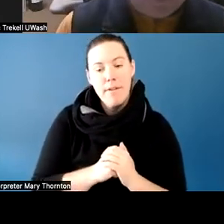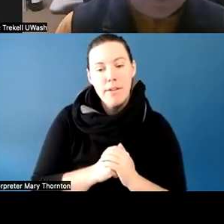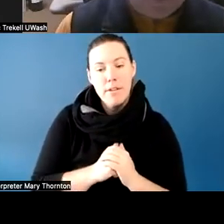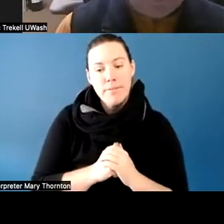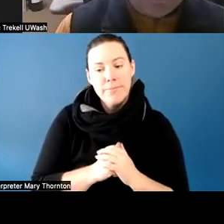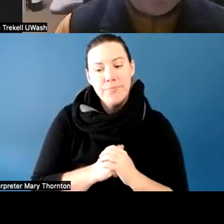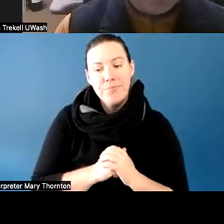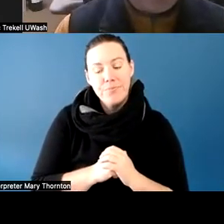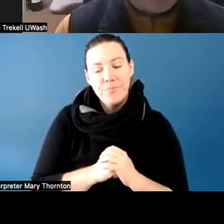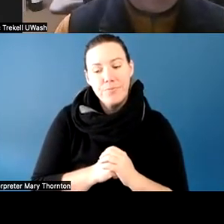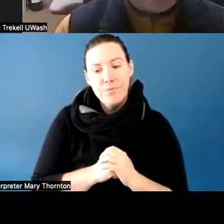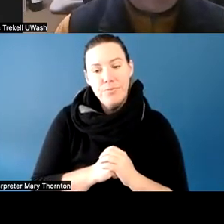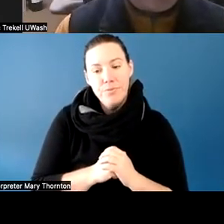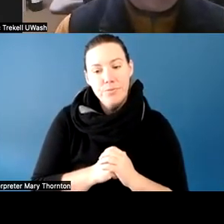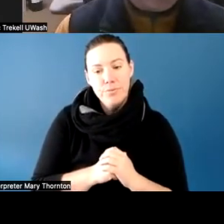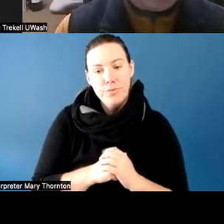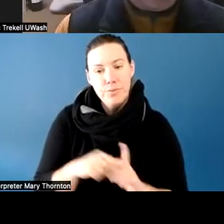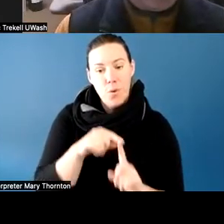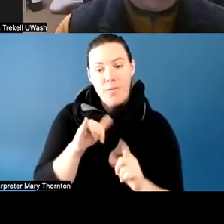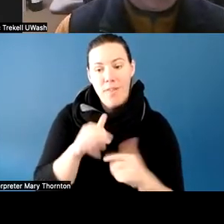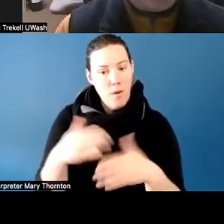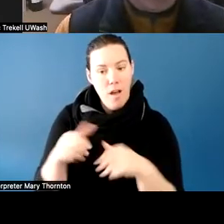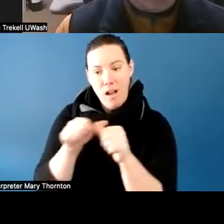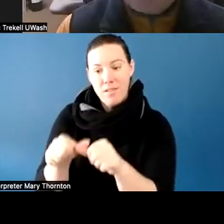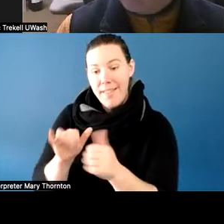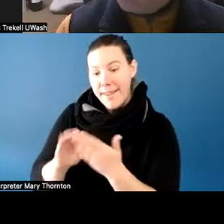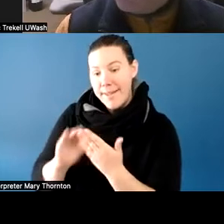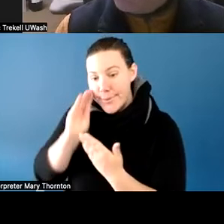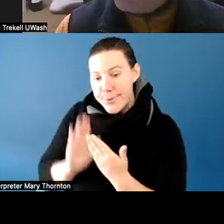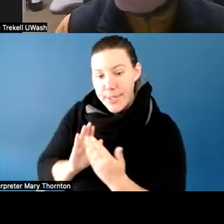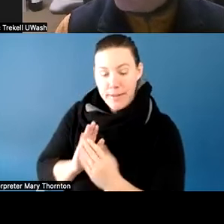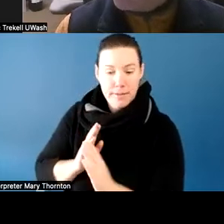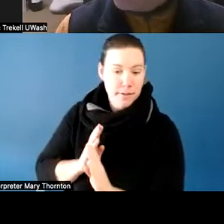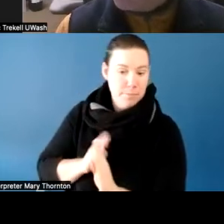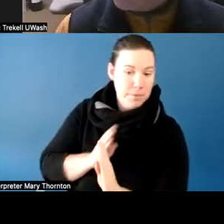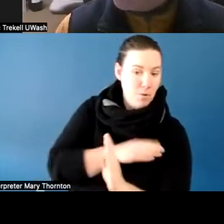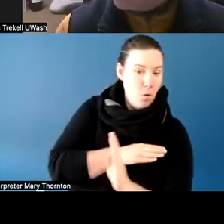And that went on, and this student went from being a student in my office in her first quarter